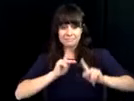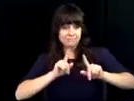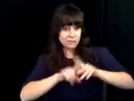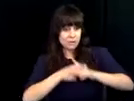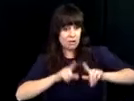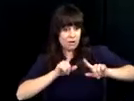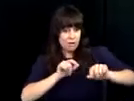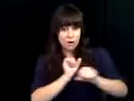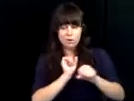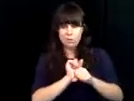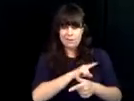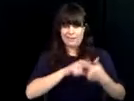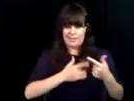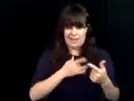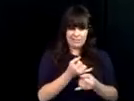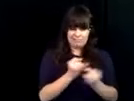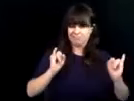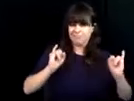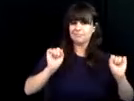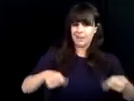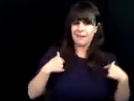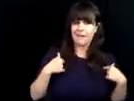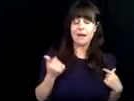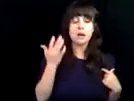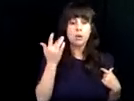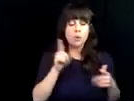VR program does is assist individuals to go to work and it's truly when